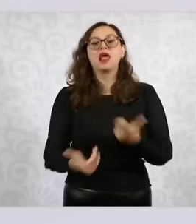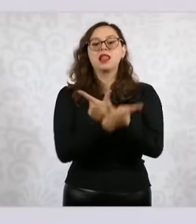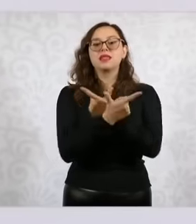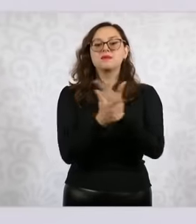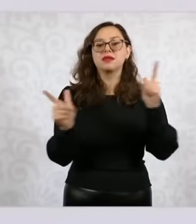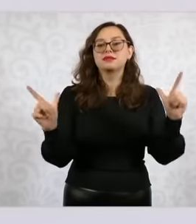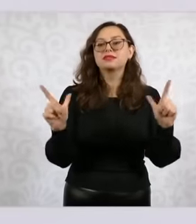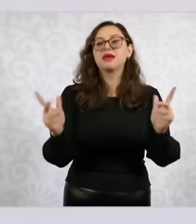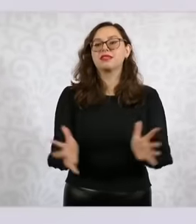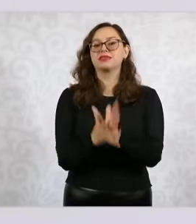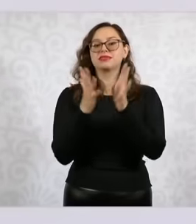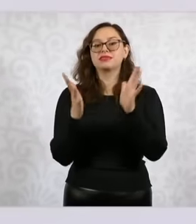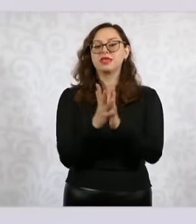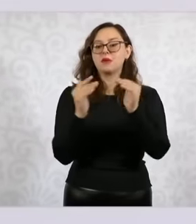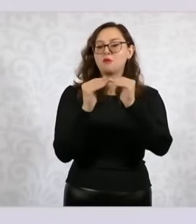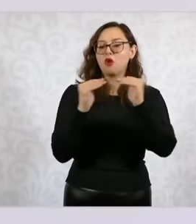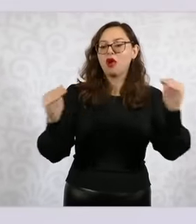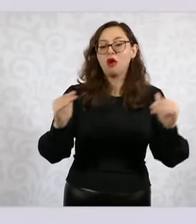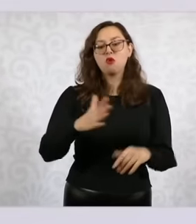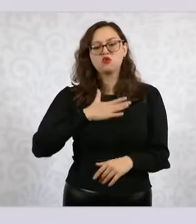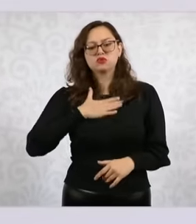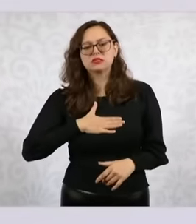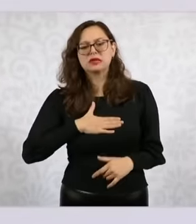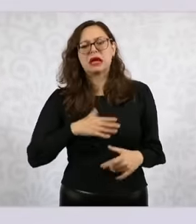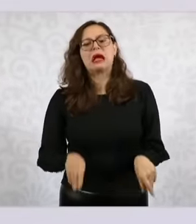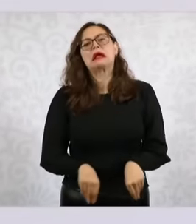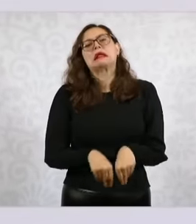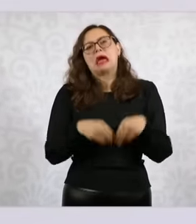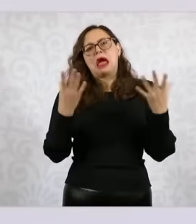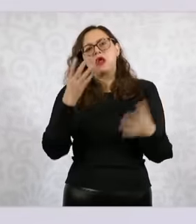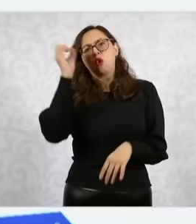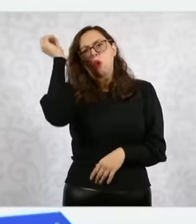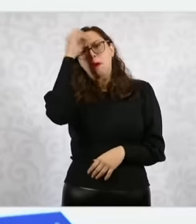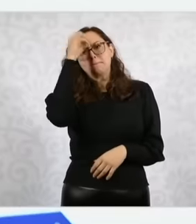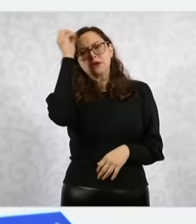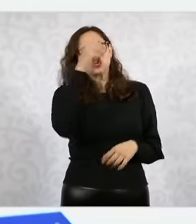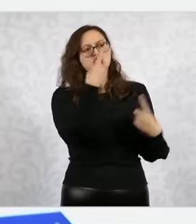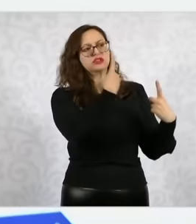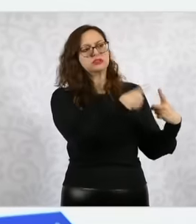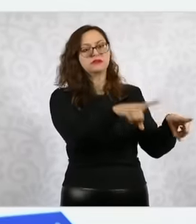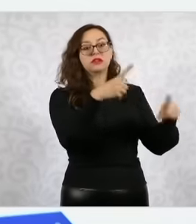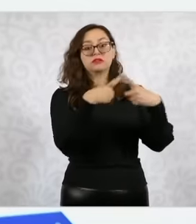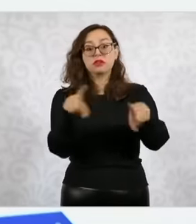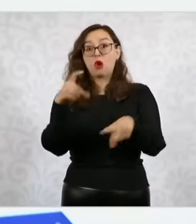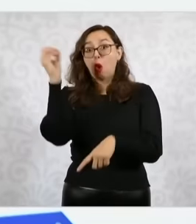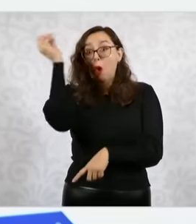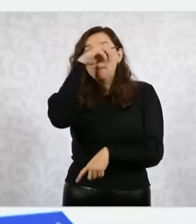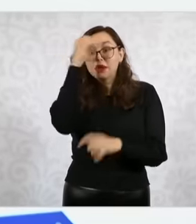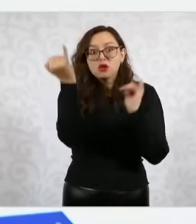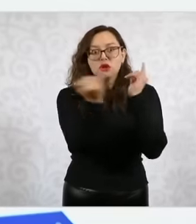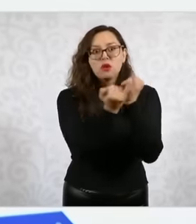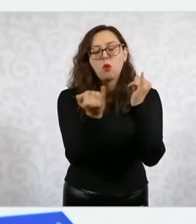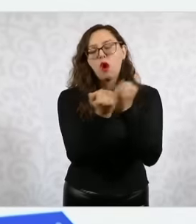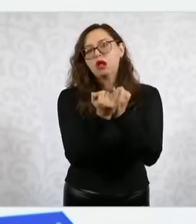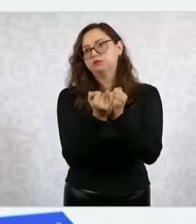all have the same opinion. That would be authoritarianism. So the